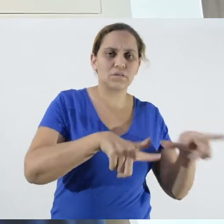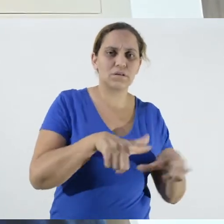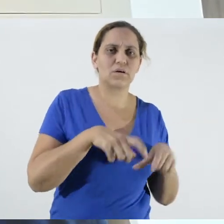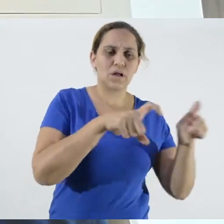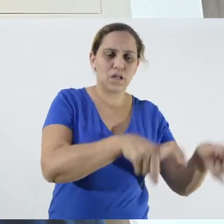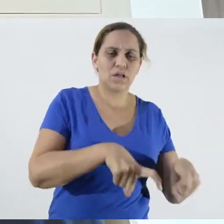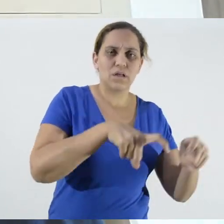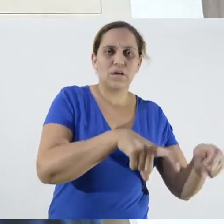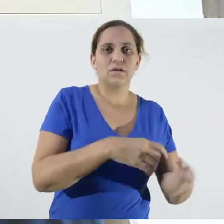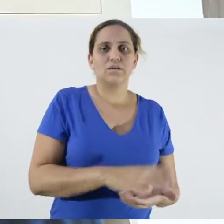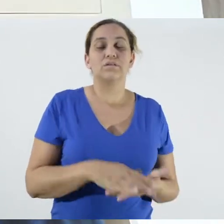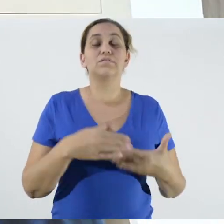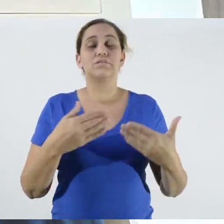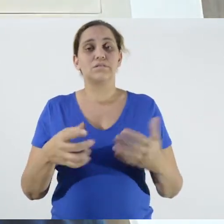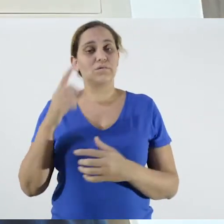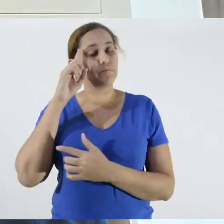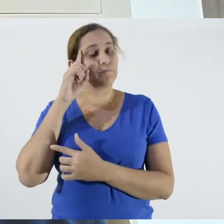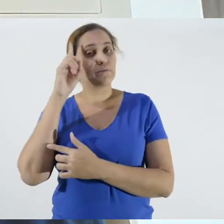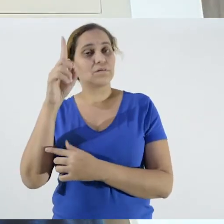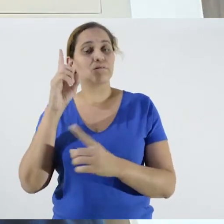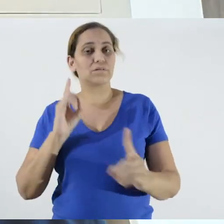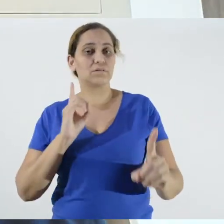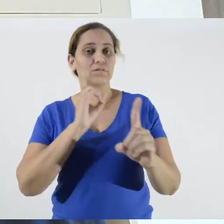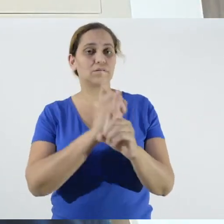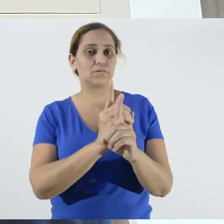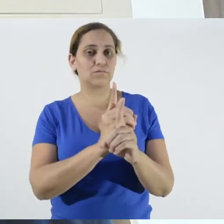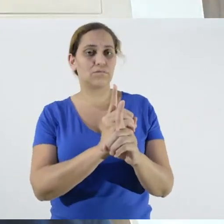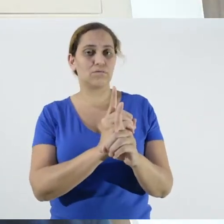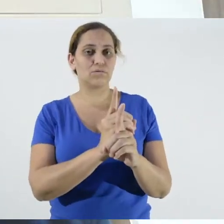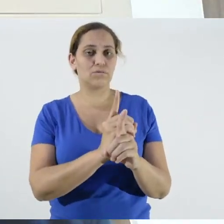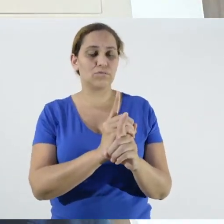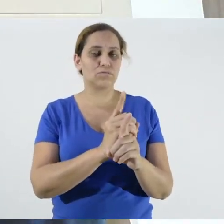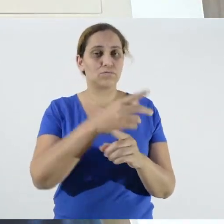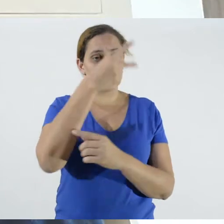the safety of these people and at those meetings, that we